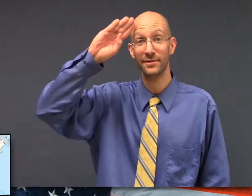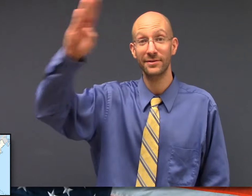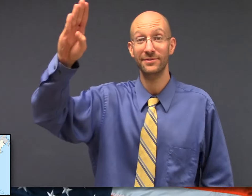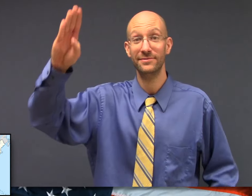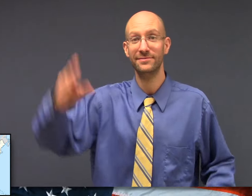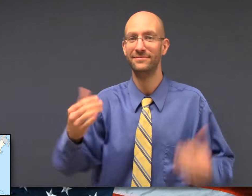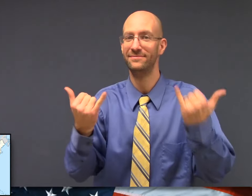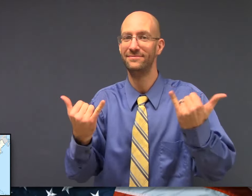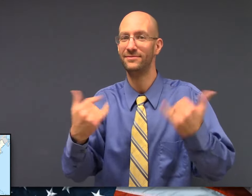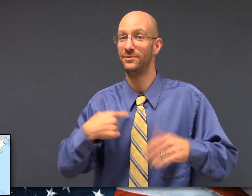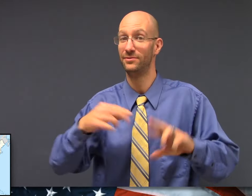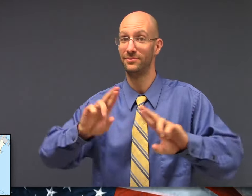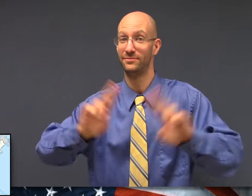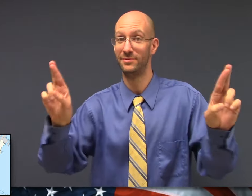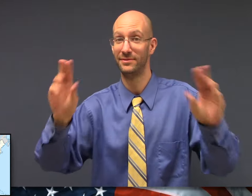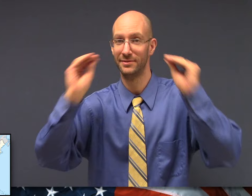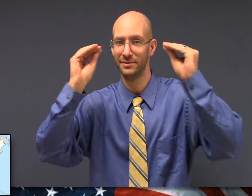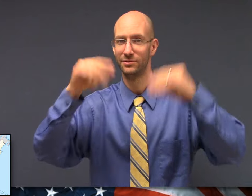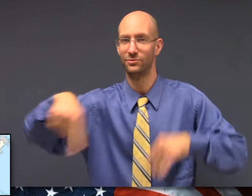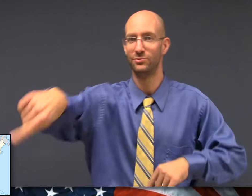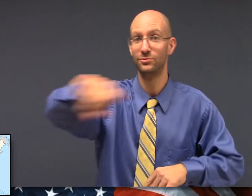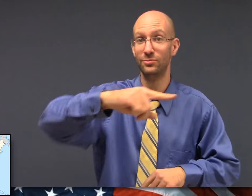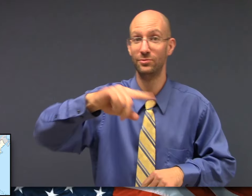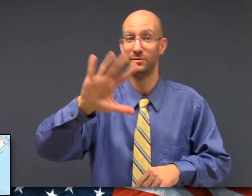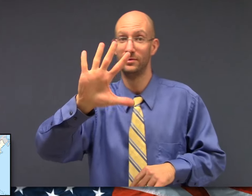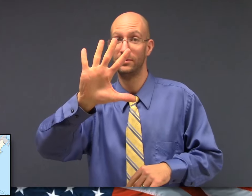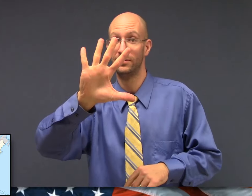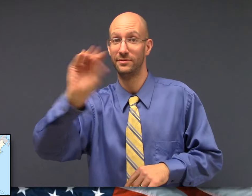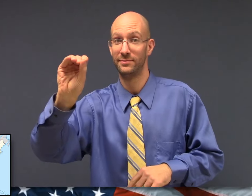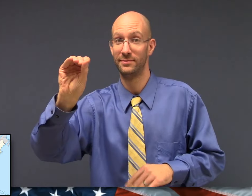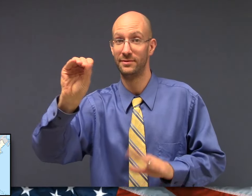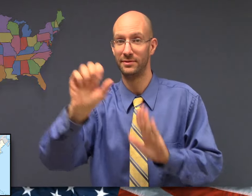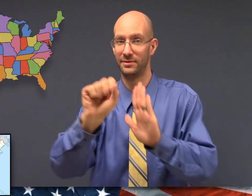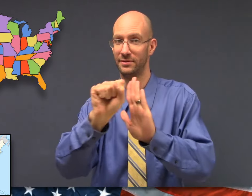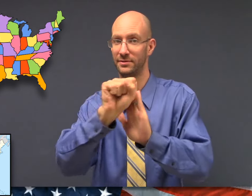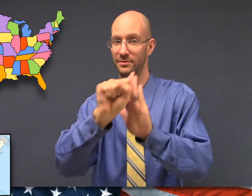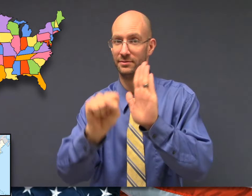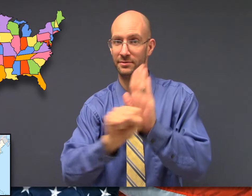Hello! Right now, I'm ready to teach you the 50 states.